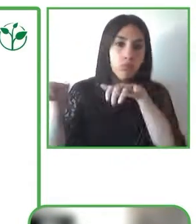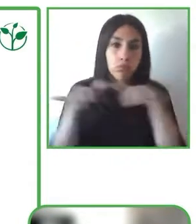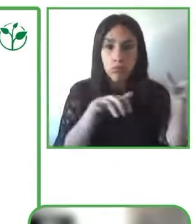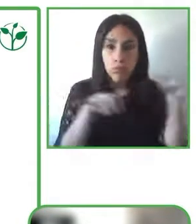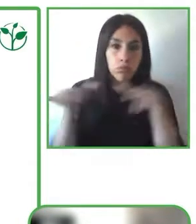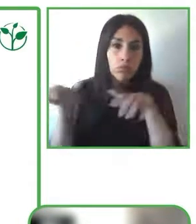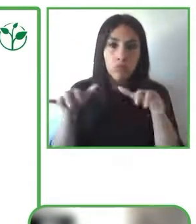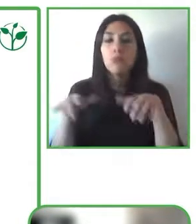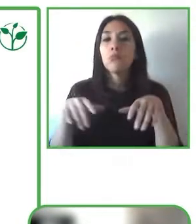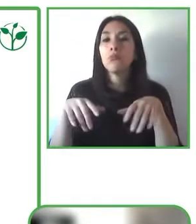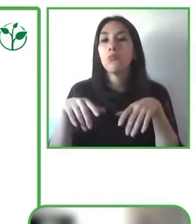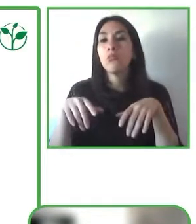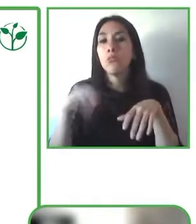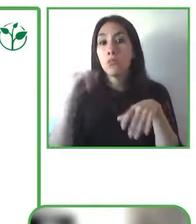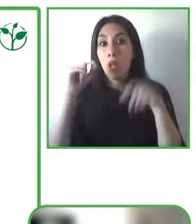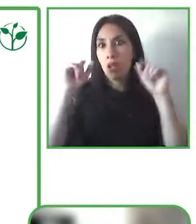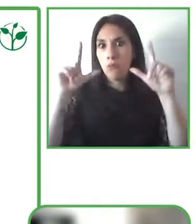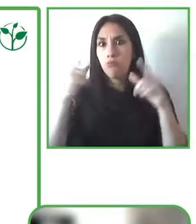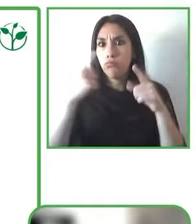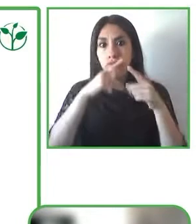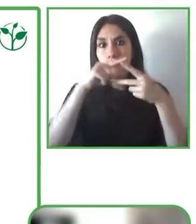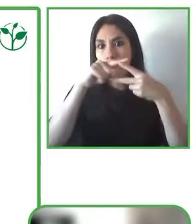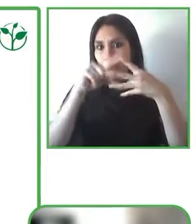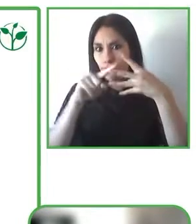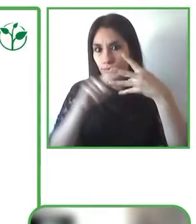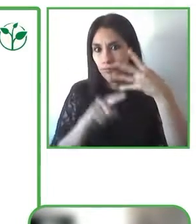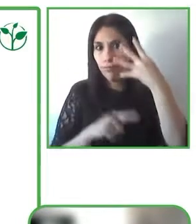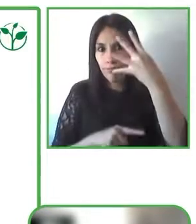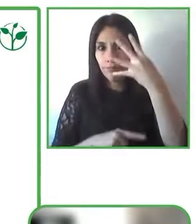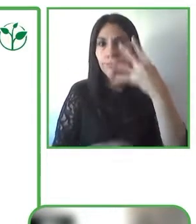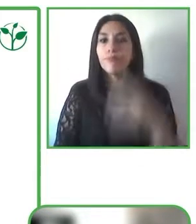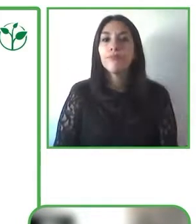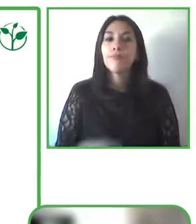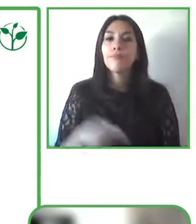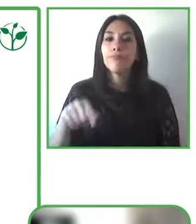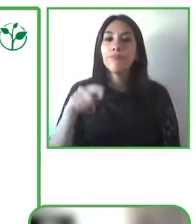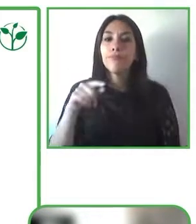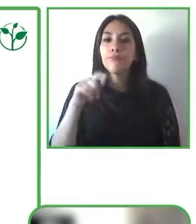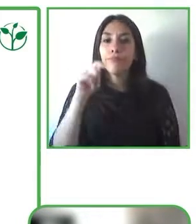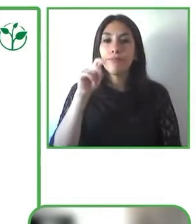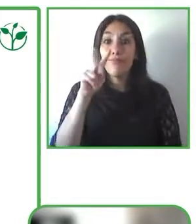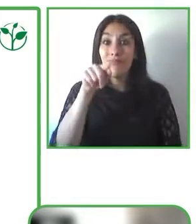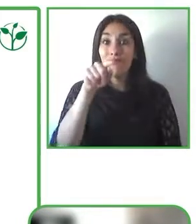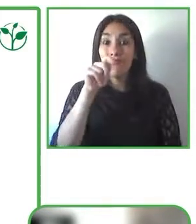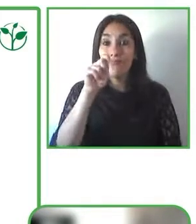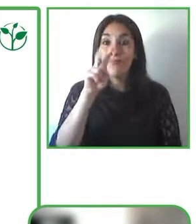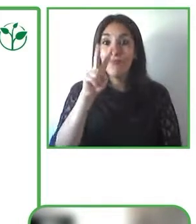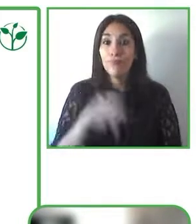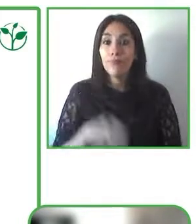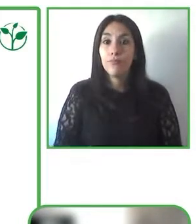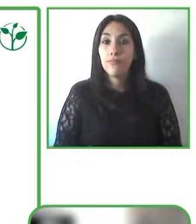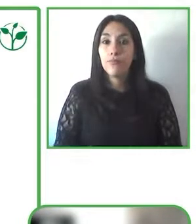there is a large number of features that are available today in all of these devices,